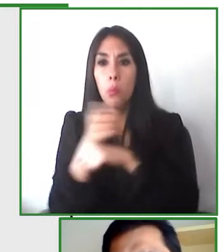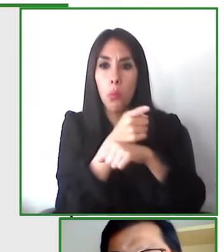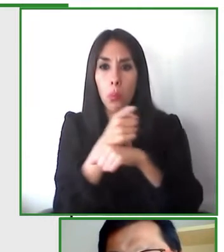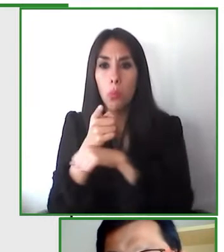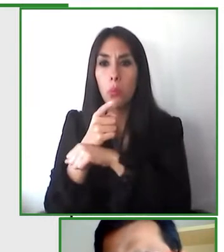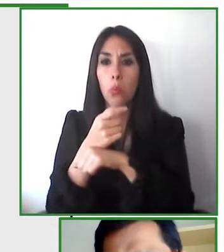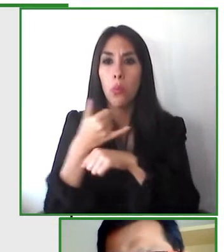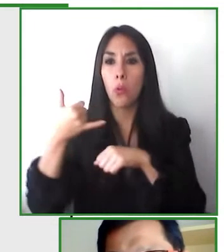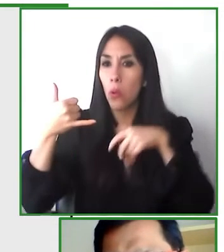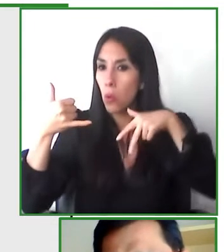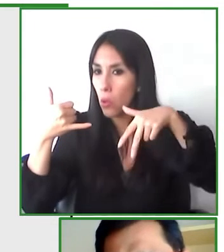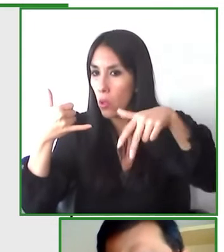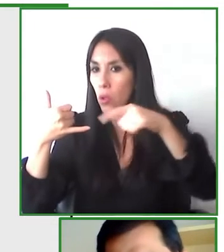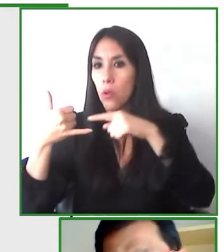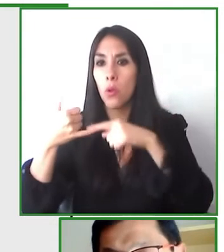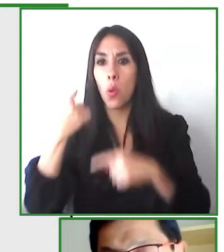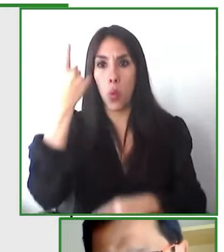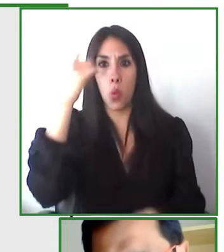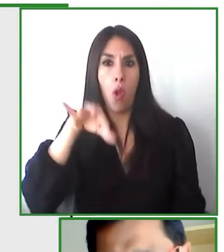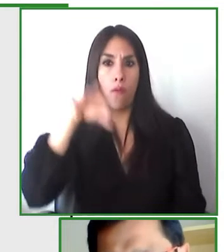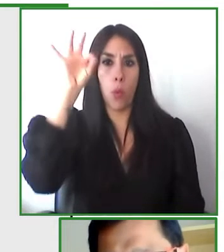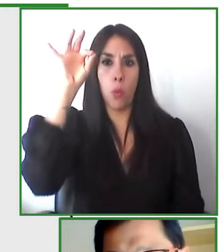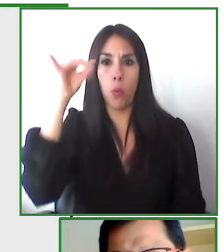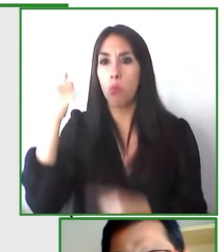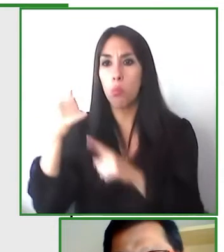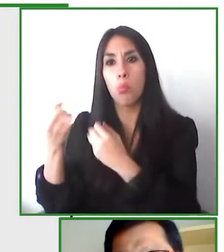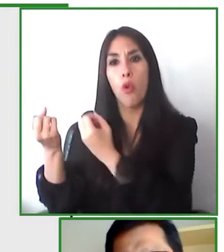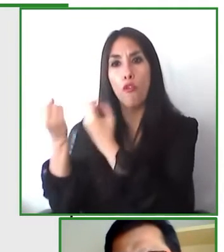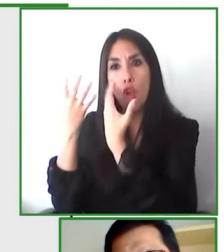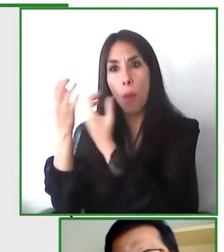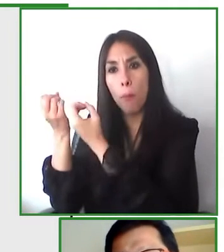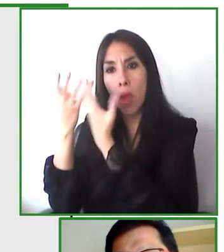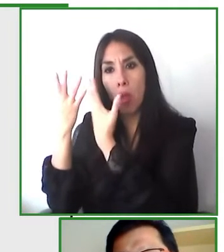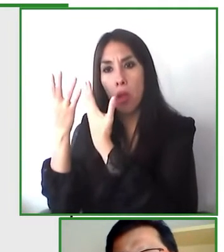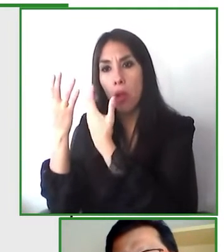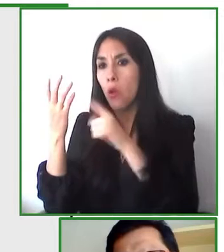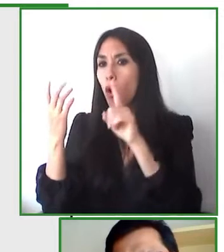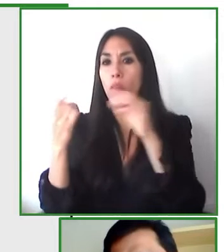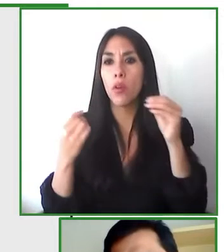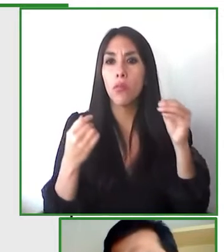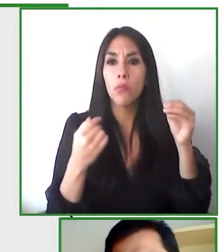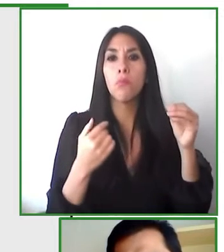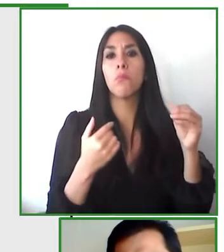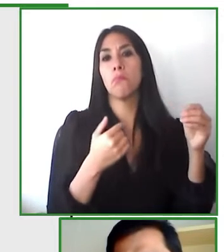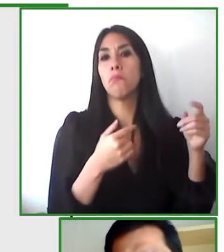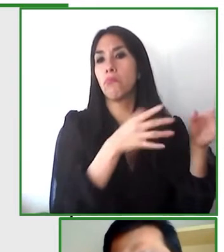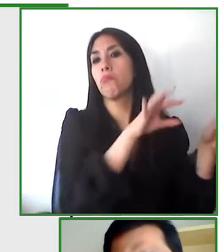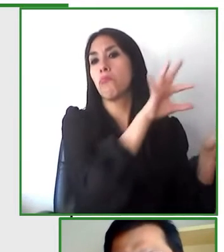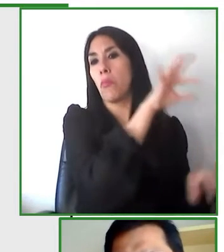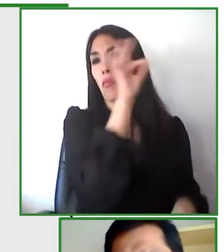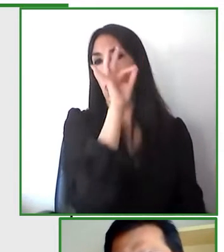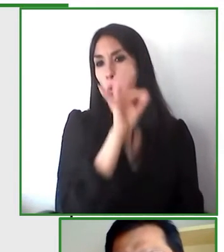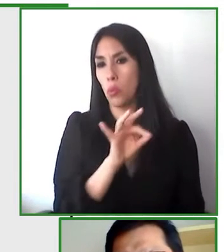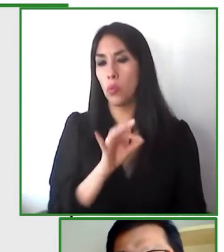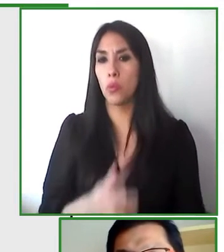the mobile app but also the information that tells them how to get to the next step